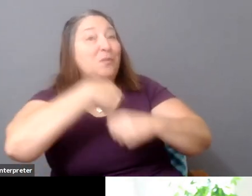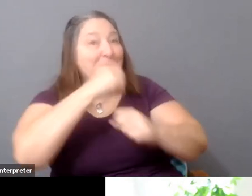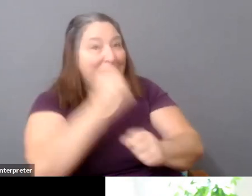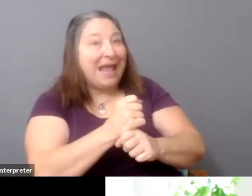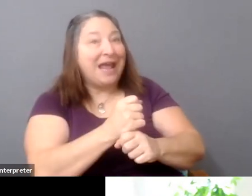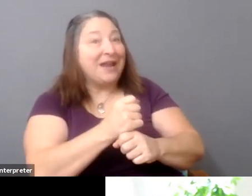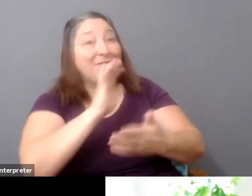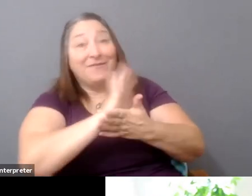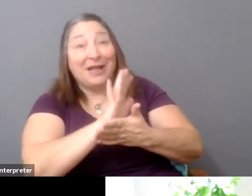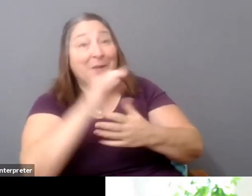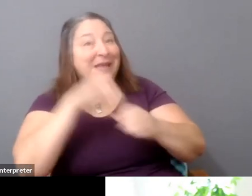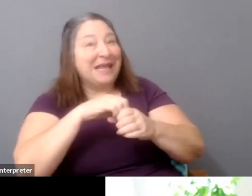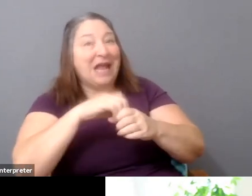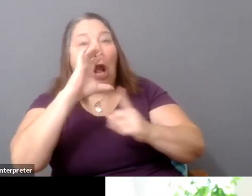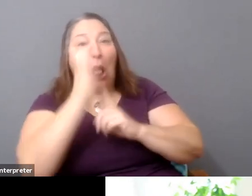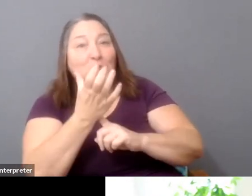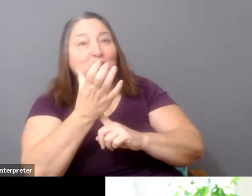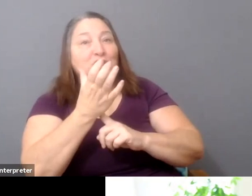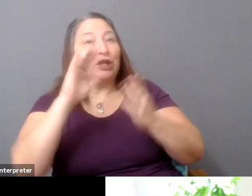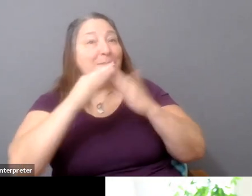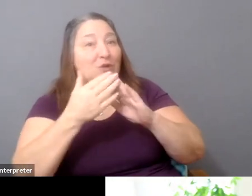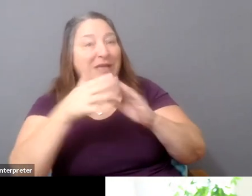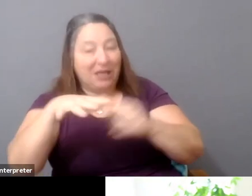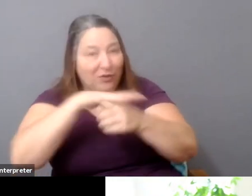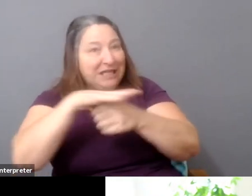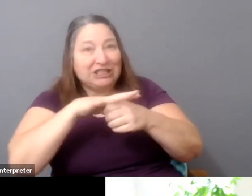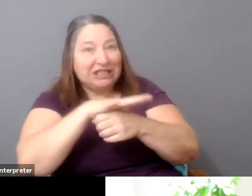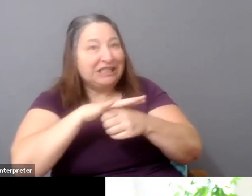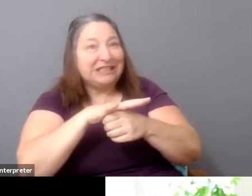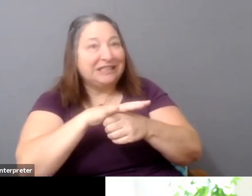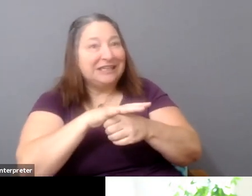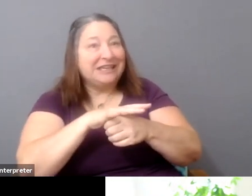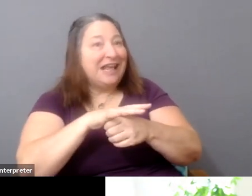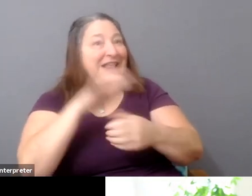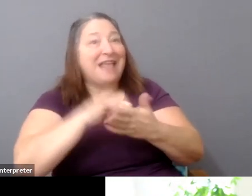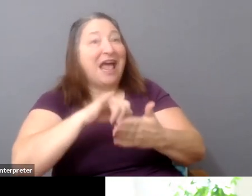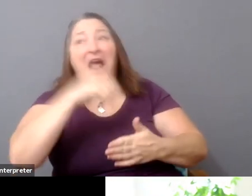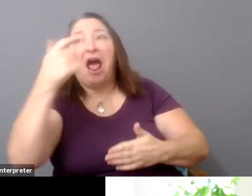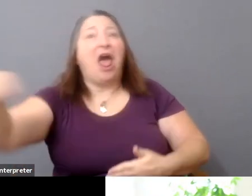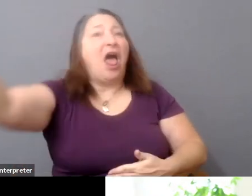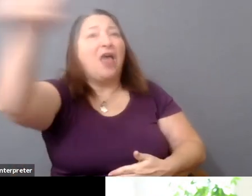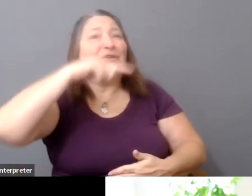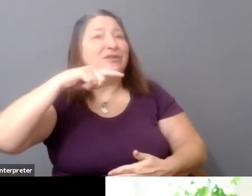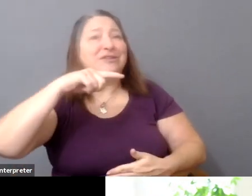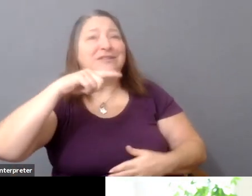the people who live in that community, in that region cannot tell their stories because they're censored by money or they're censored by politics?